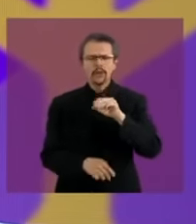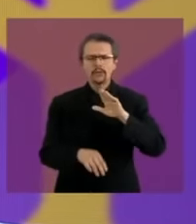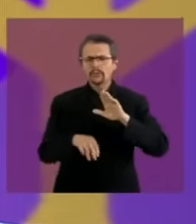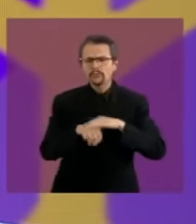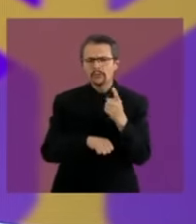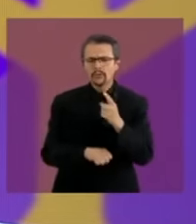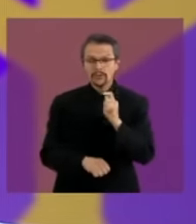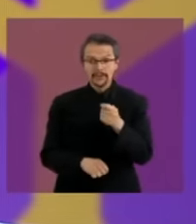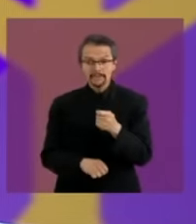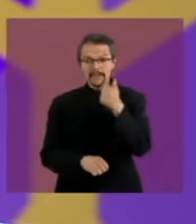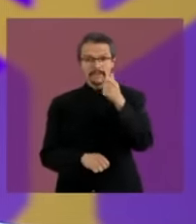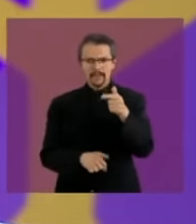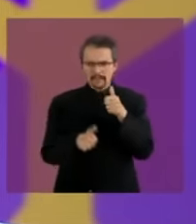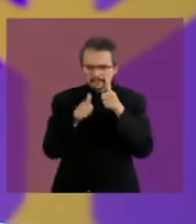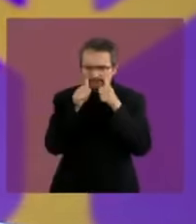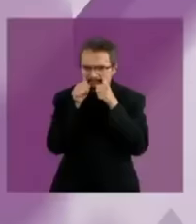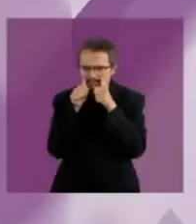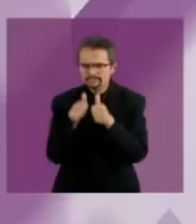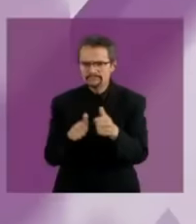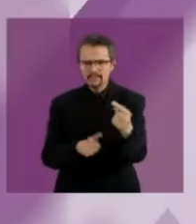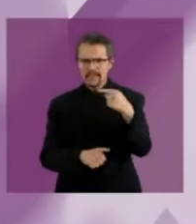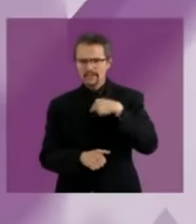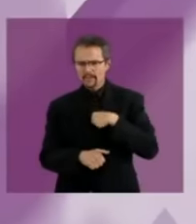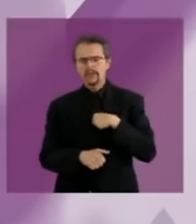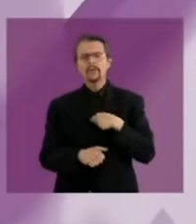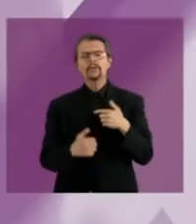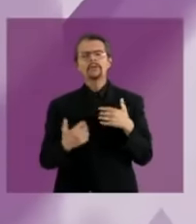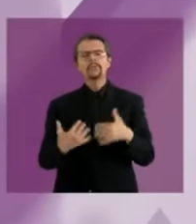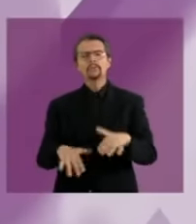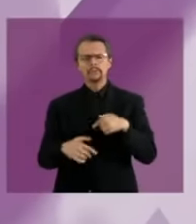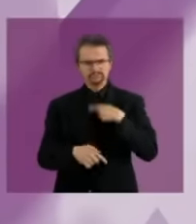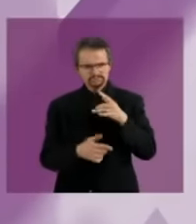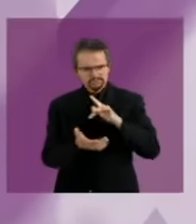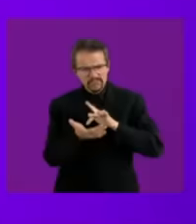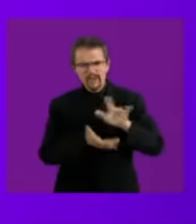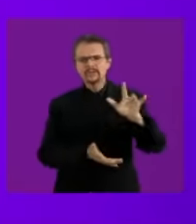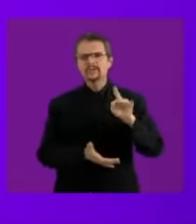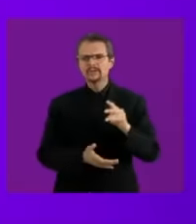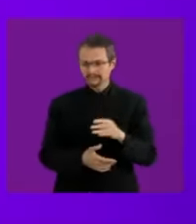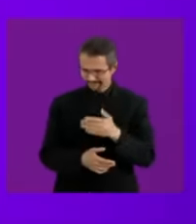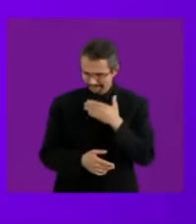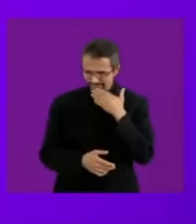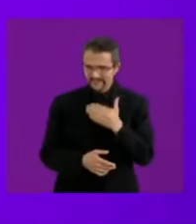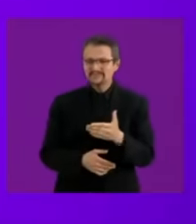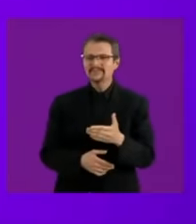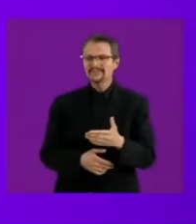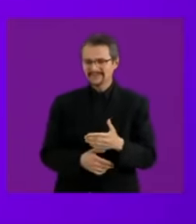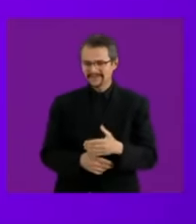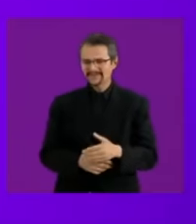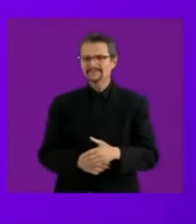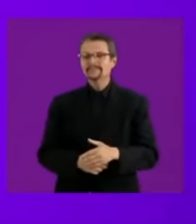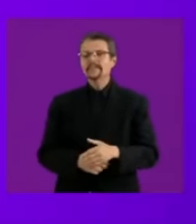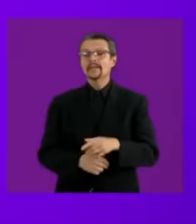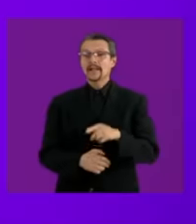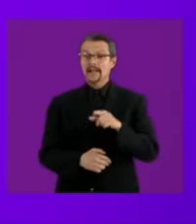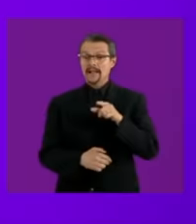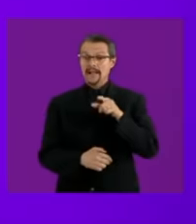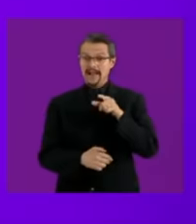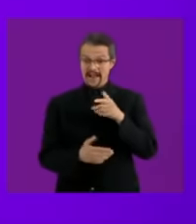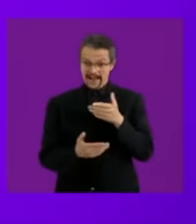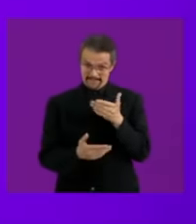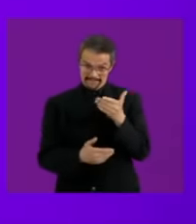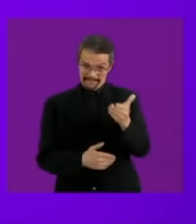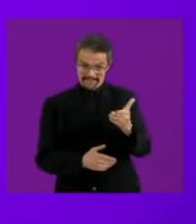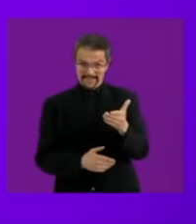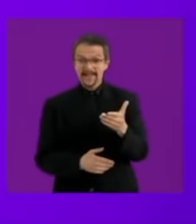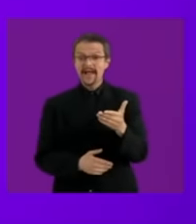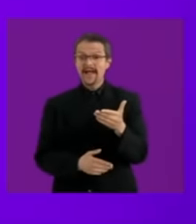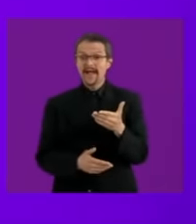see us very well well eh let's go with the candidate let's go now with the questions to Sorry sorry